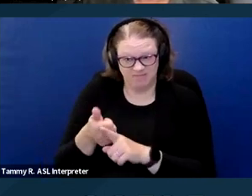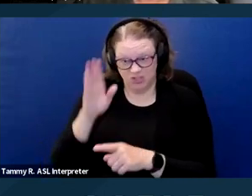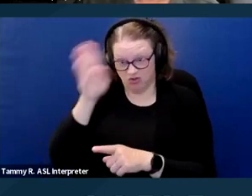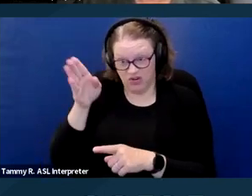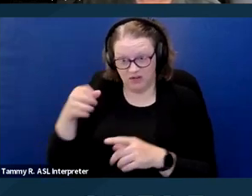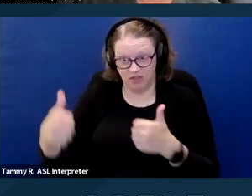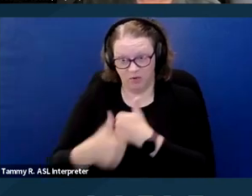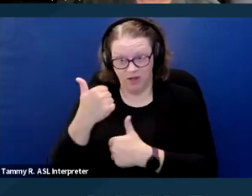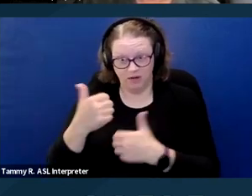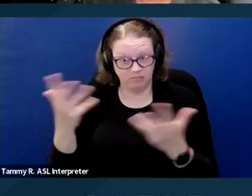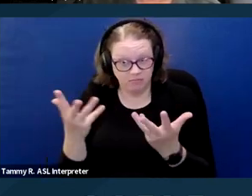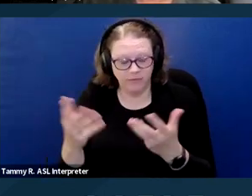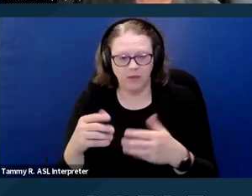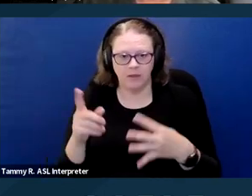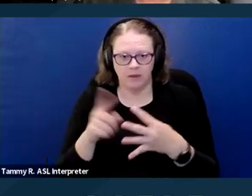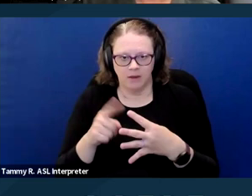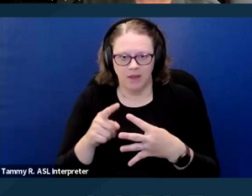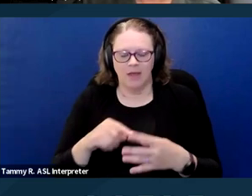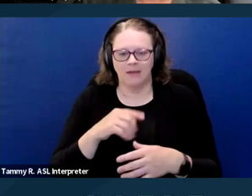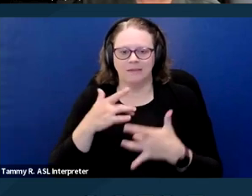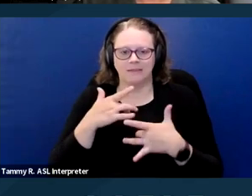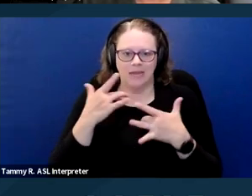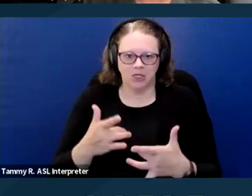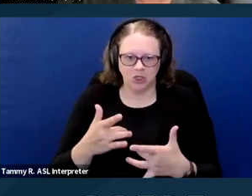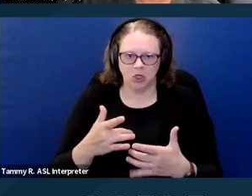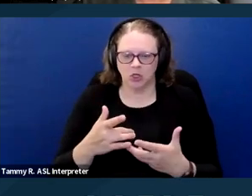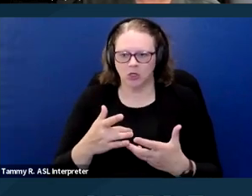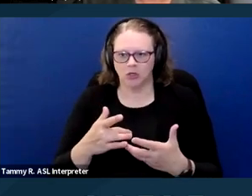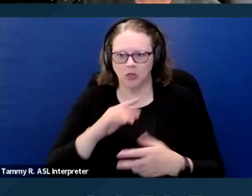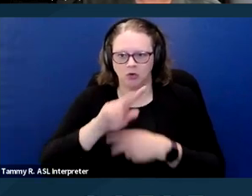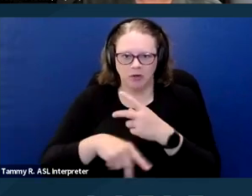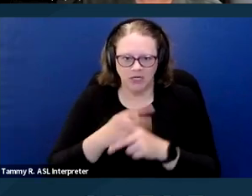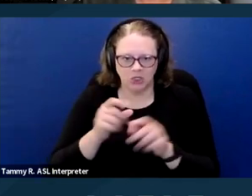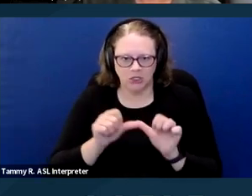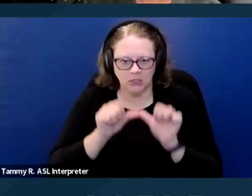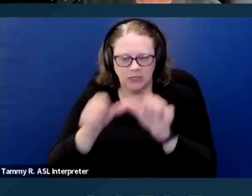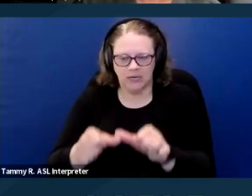include the nature, duration and severity of the risk of the threat, the likelihood